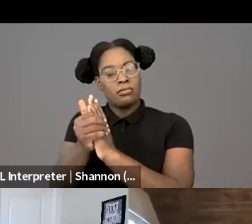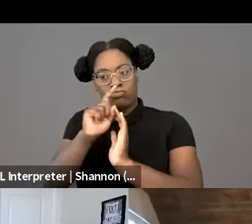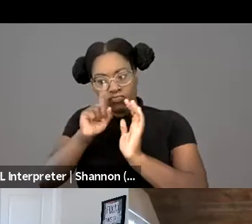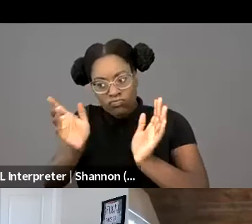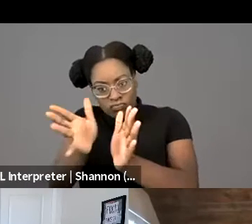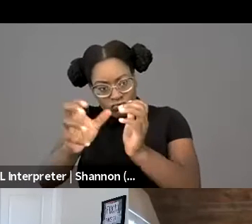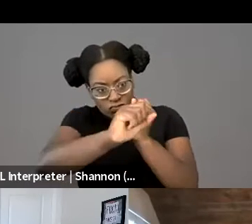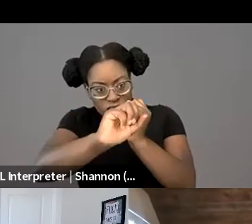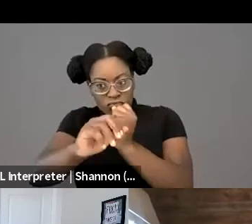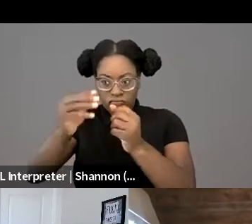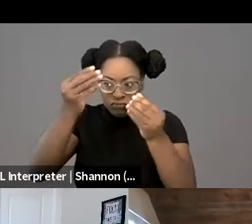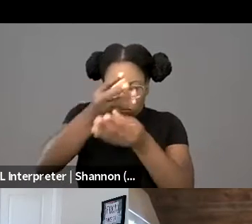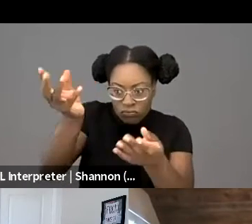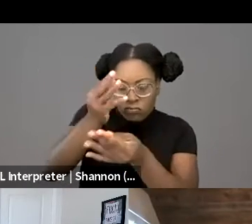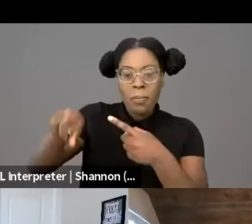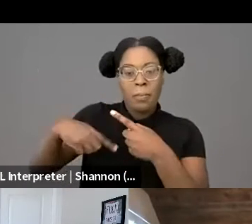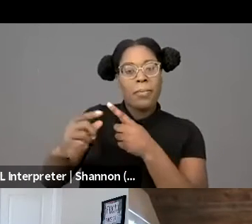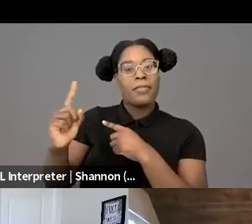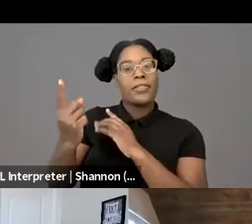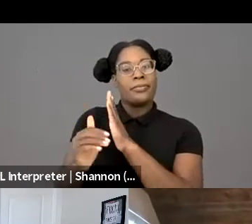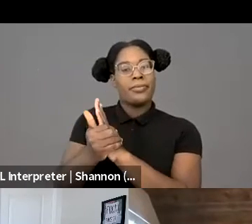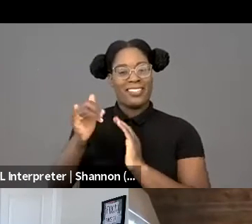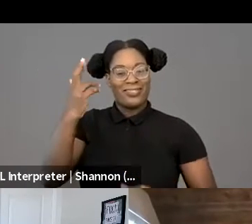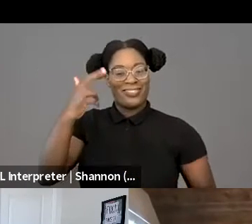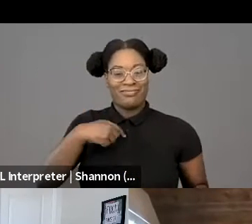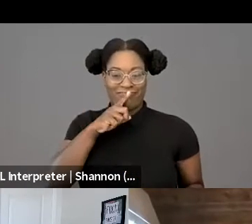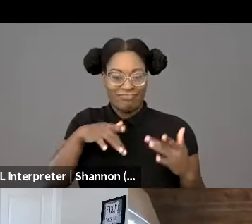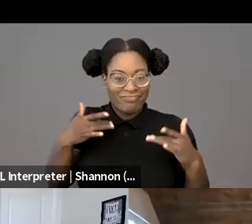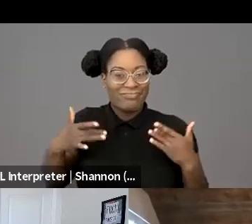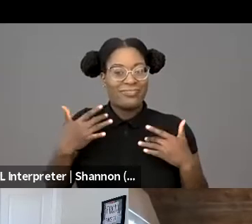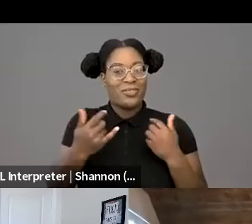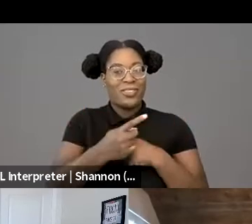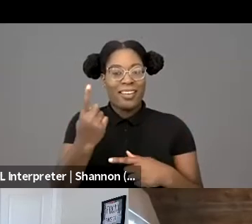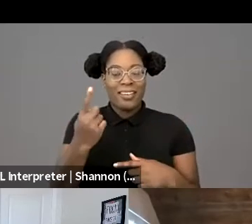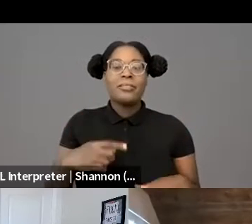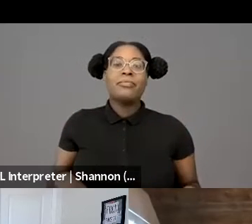to have this conversation today that's focused on sort of policing and the future of policing,